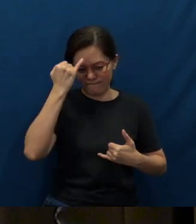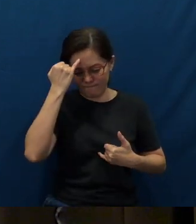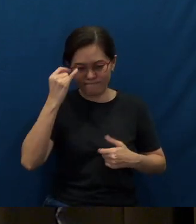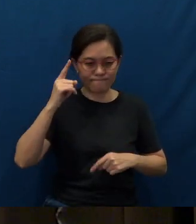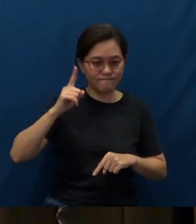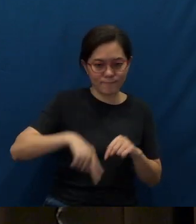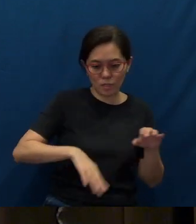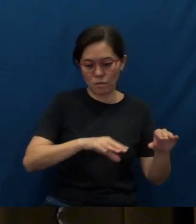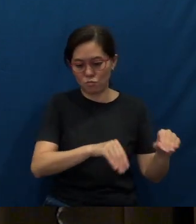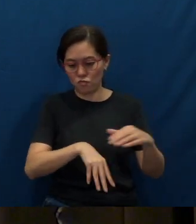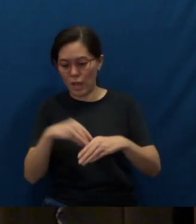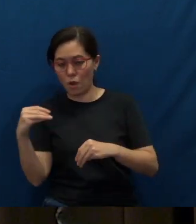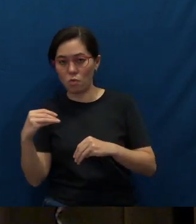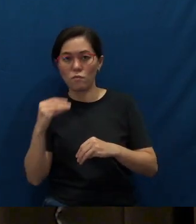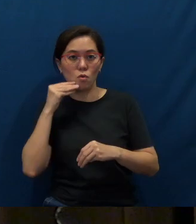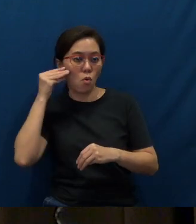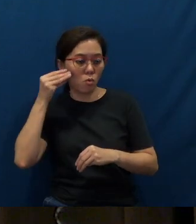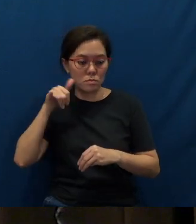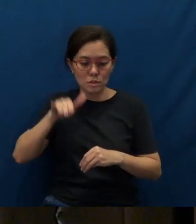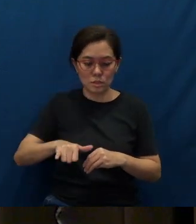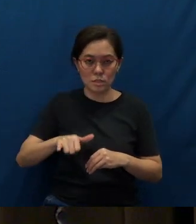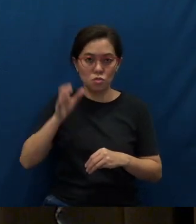to (get) out of their homes this Lunar New Year.